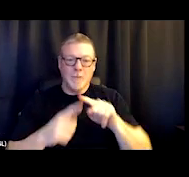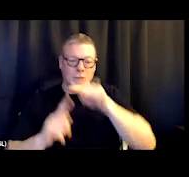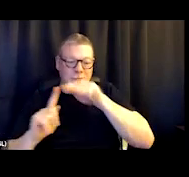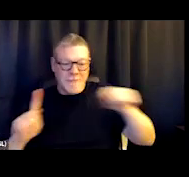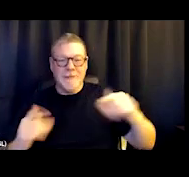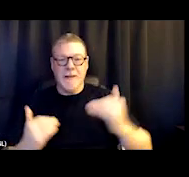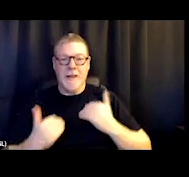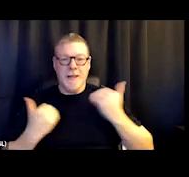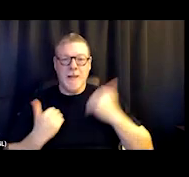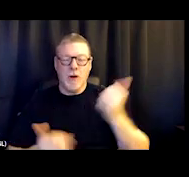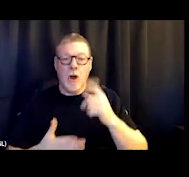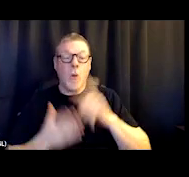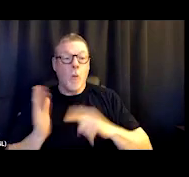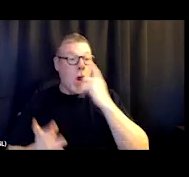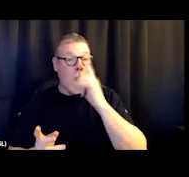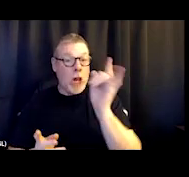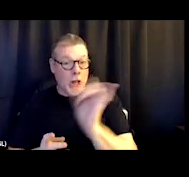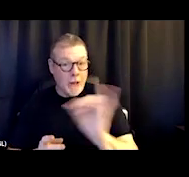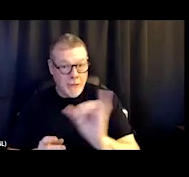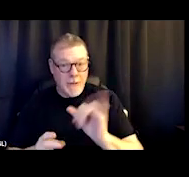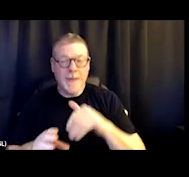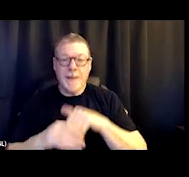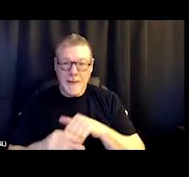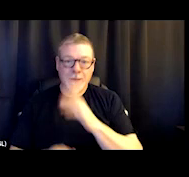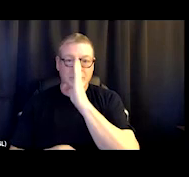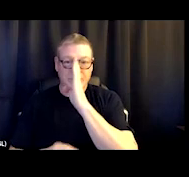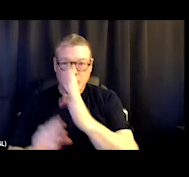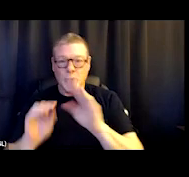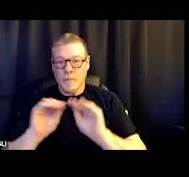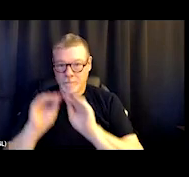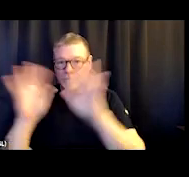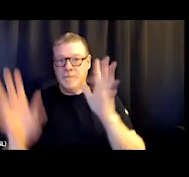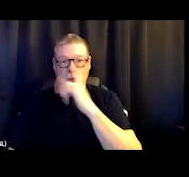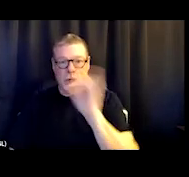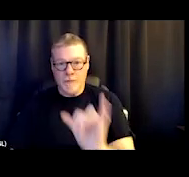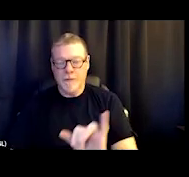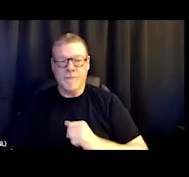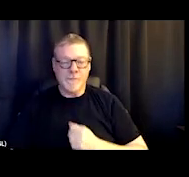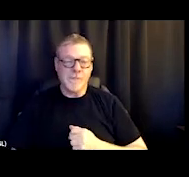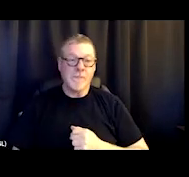what living, you know, in a recovery lifestyle looks like. So when somebody thinks they just can't make it